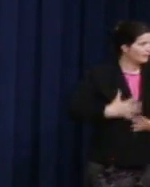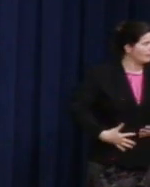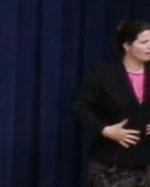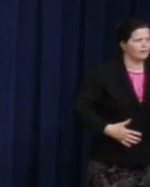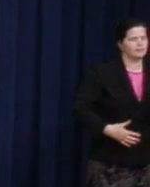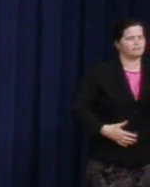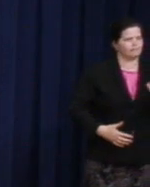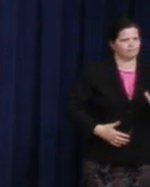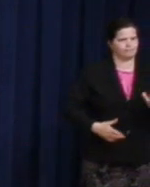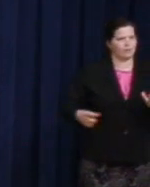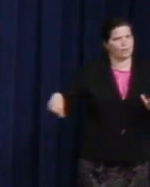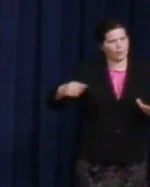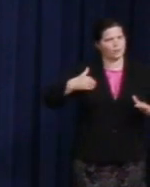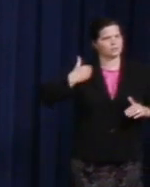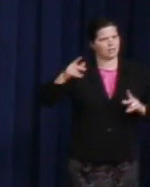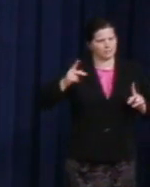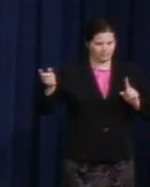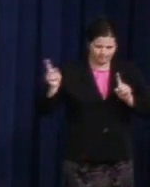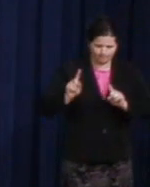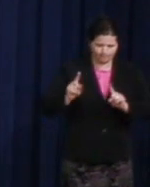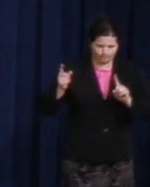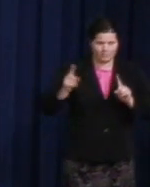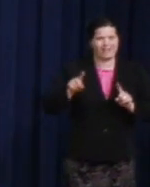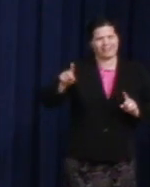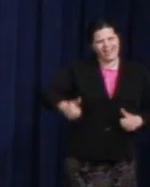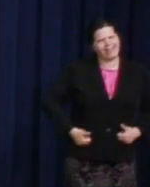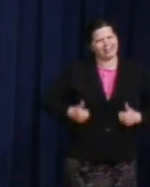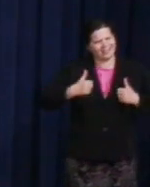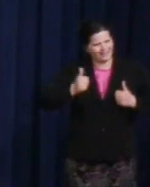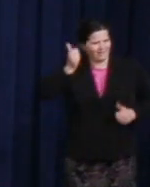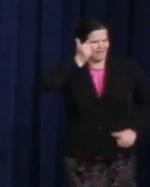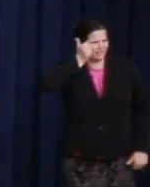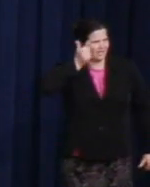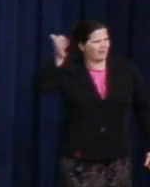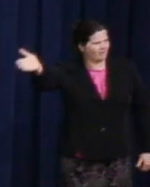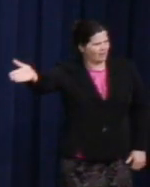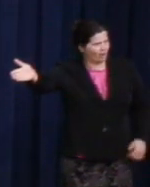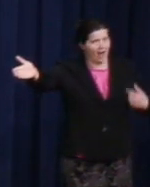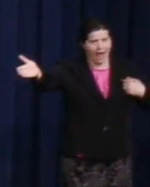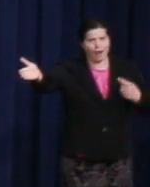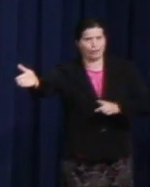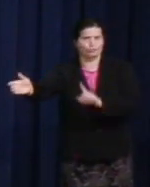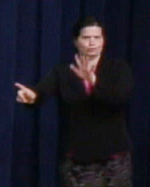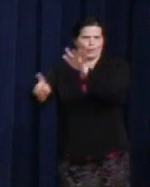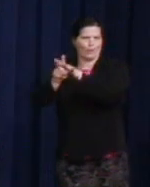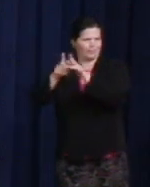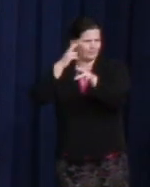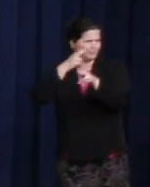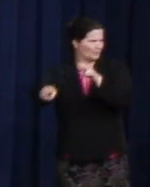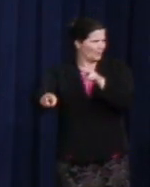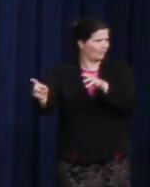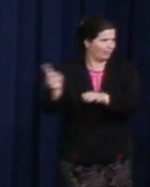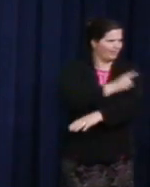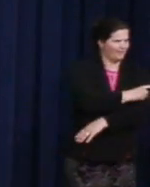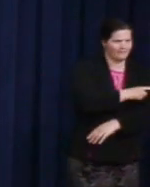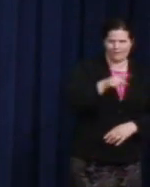I go in and go out, they stay in these situations every day and they continue to fight. We also have elected officials here with